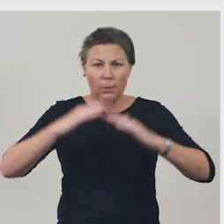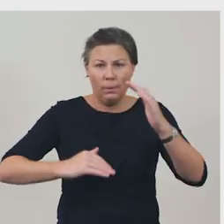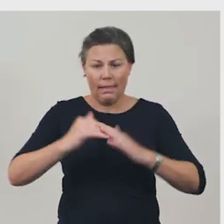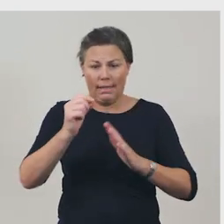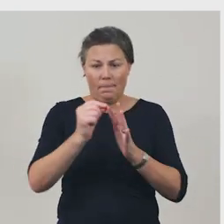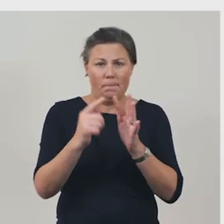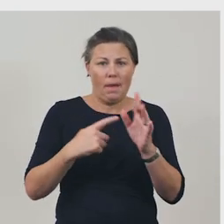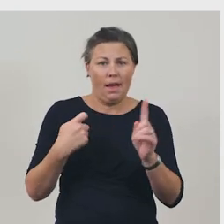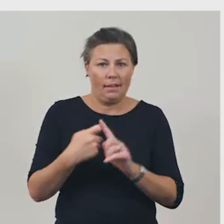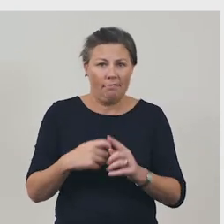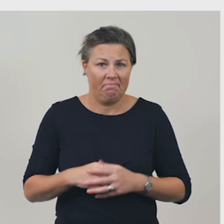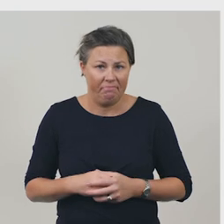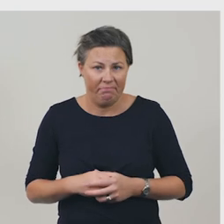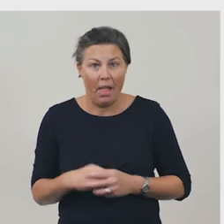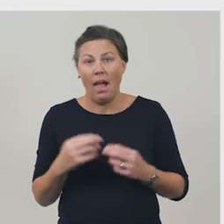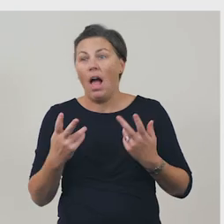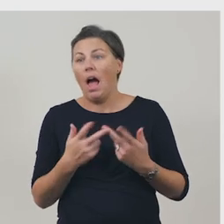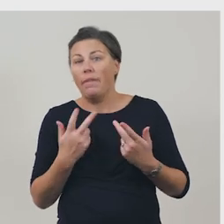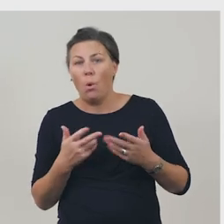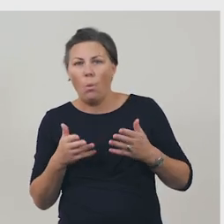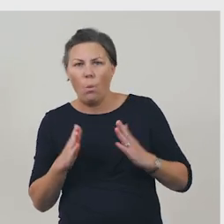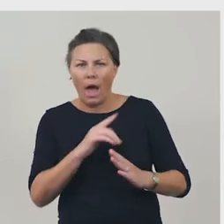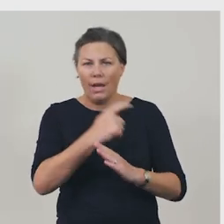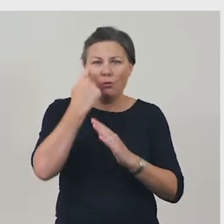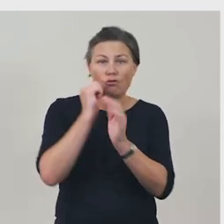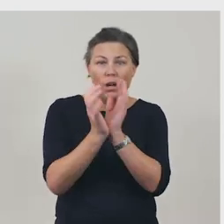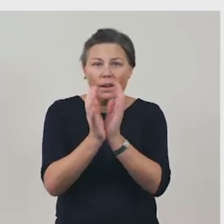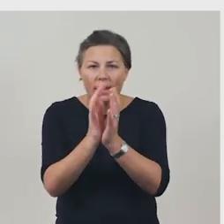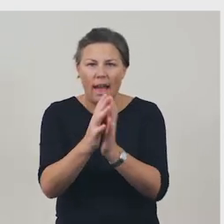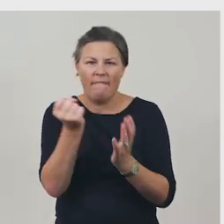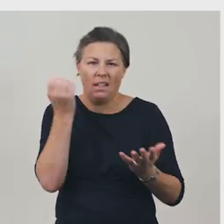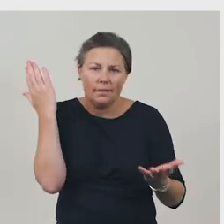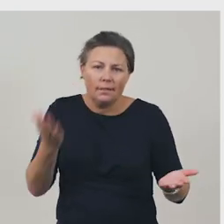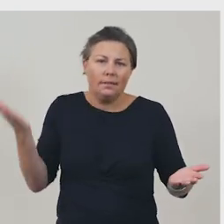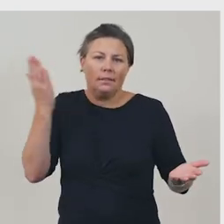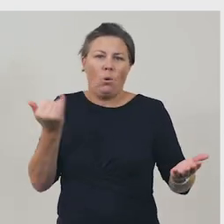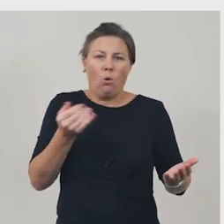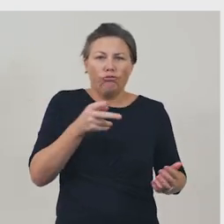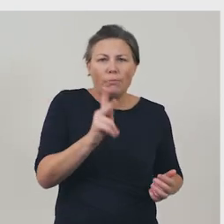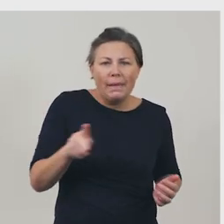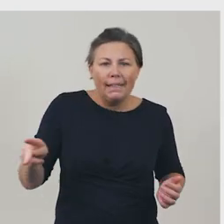Other language devices include exaggeration and repetition, such as